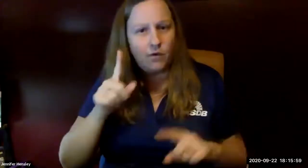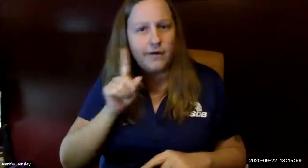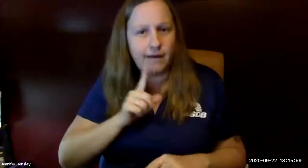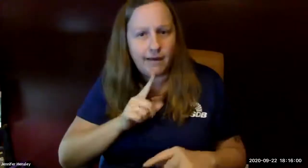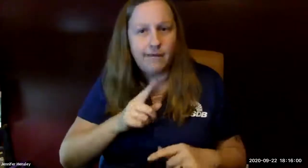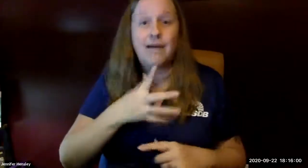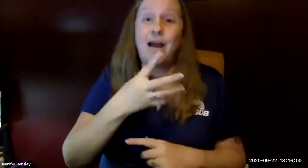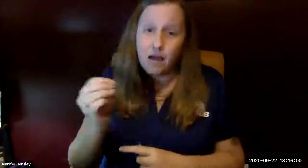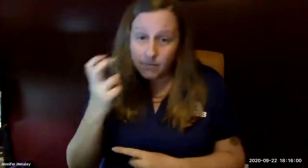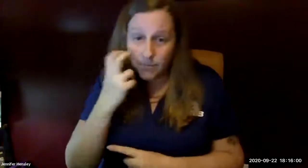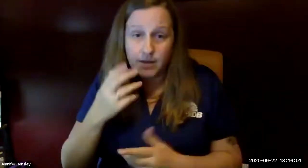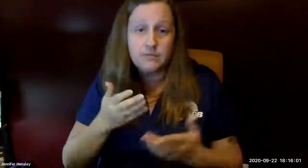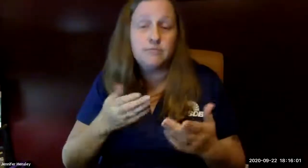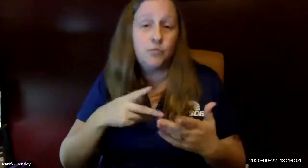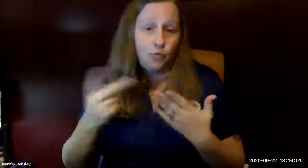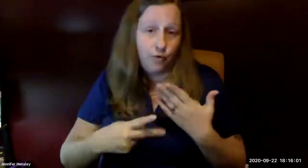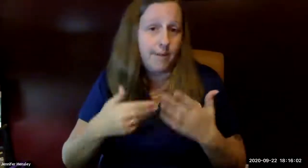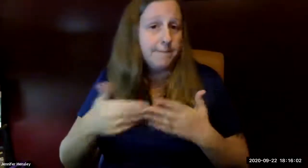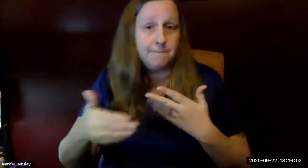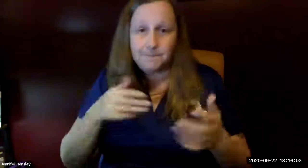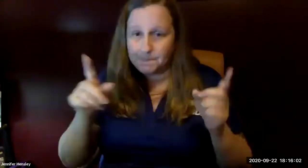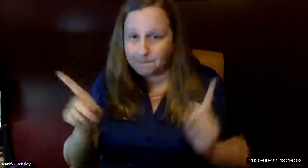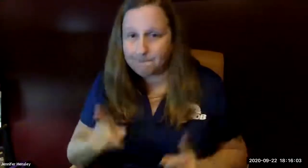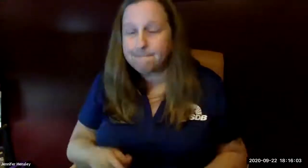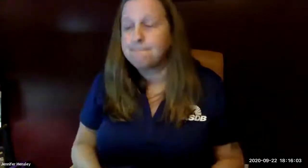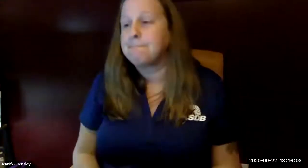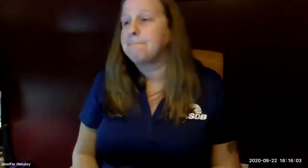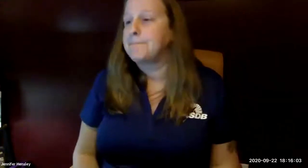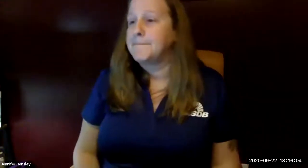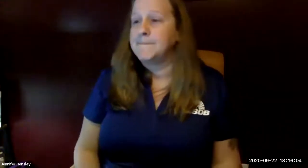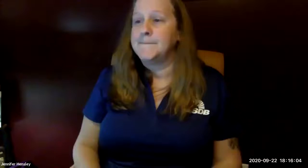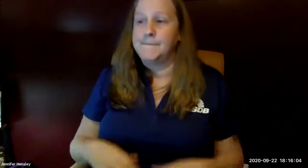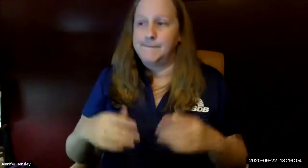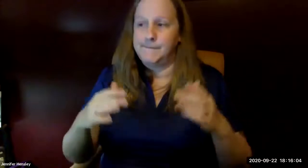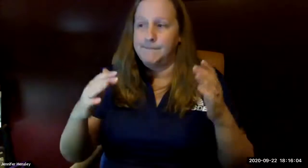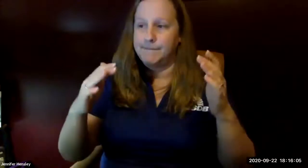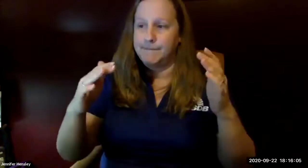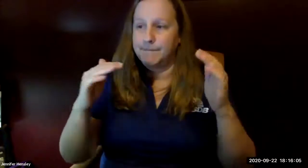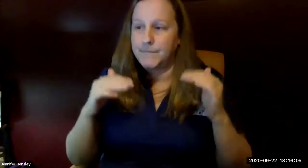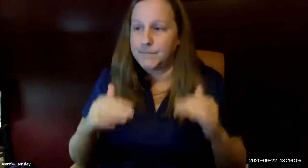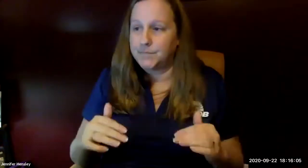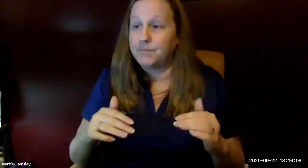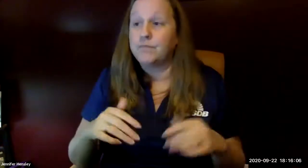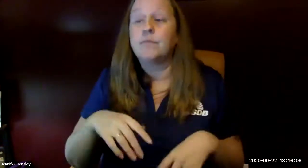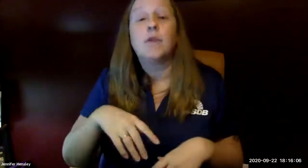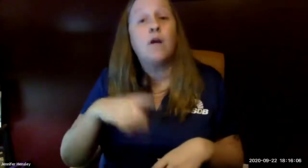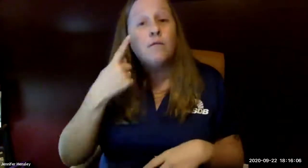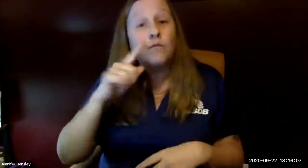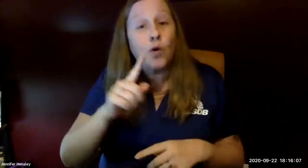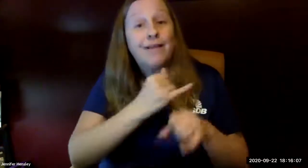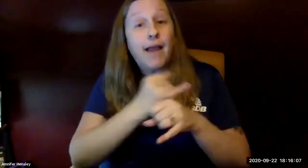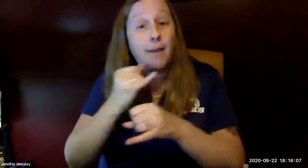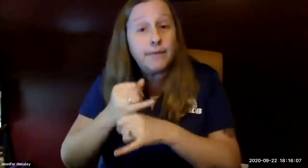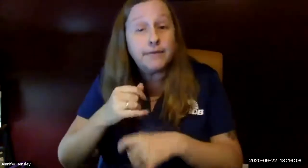equitable services and that is a change